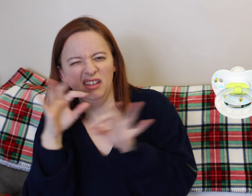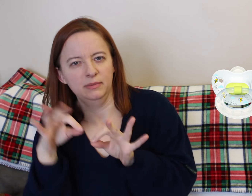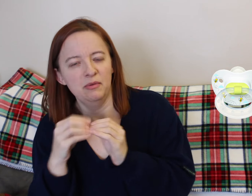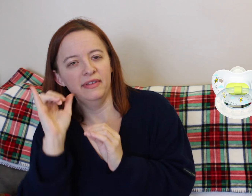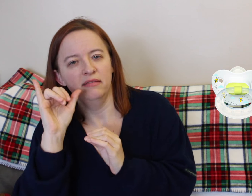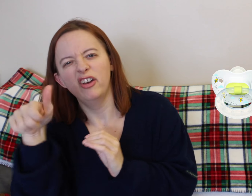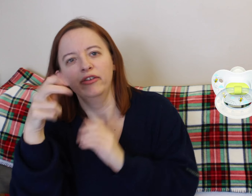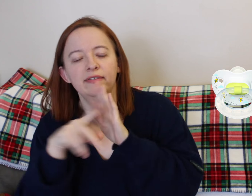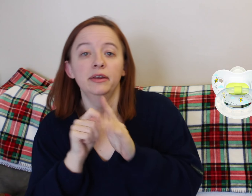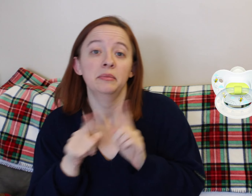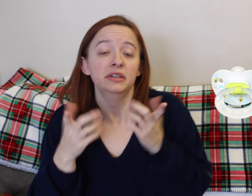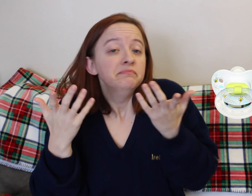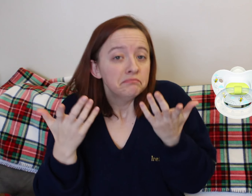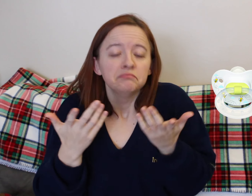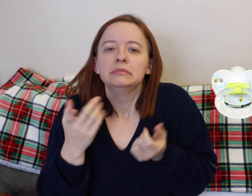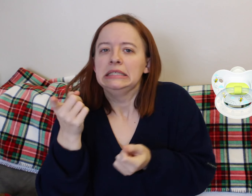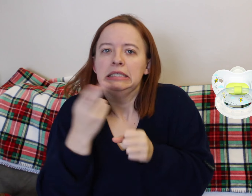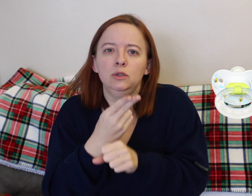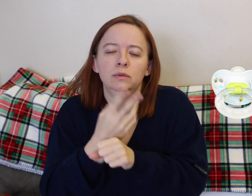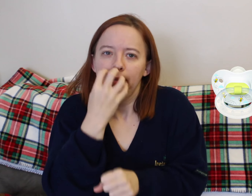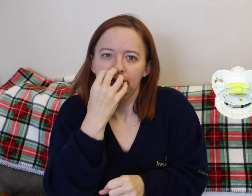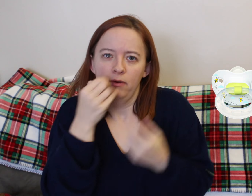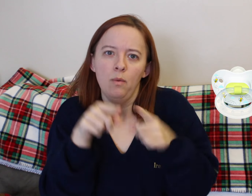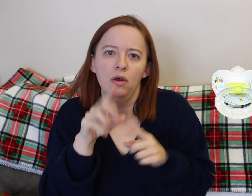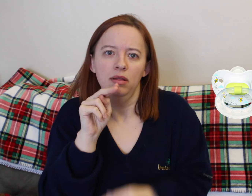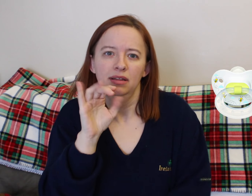We did end up using the pacifier from then on.